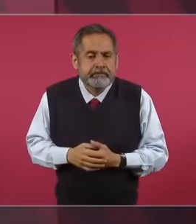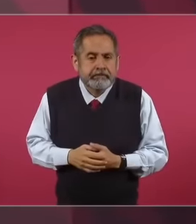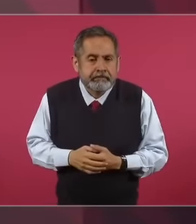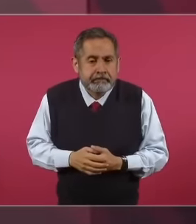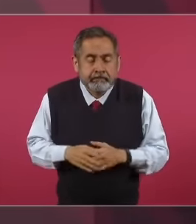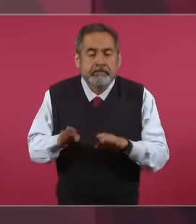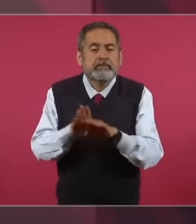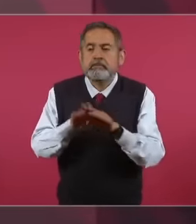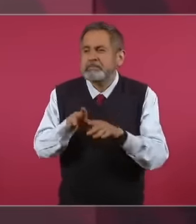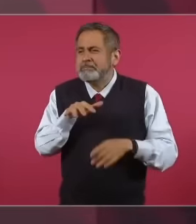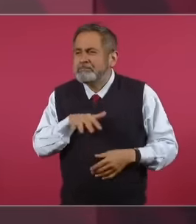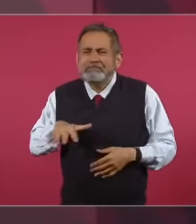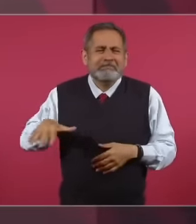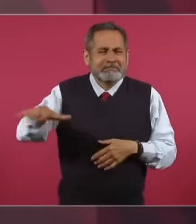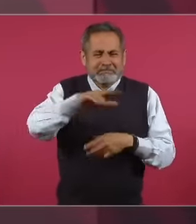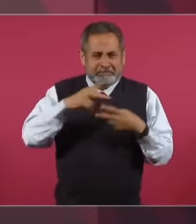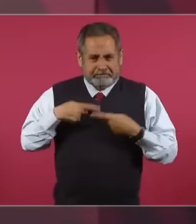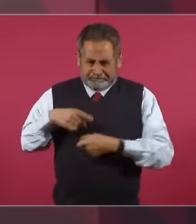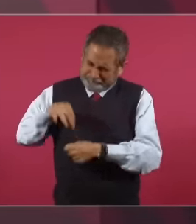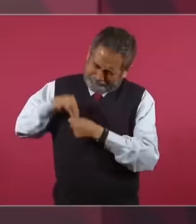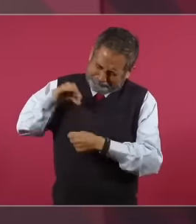voted